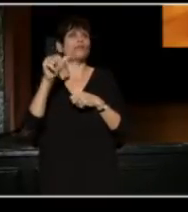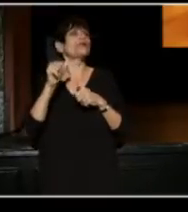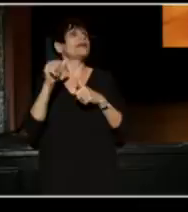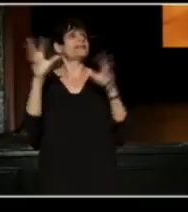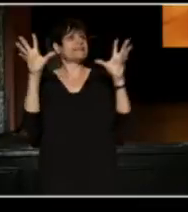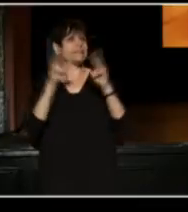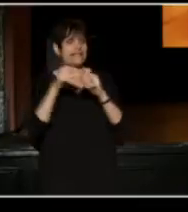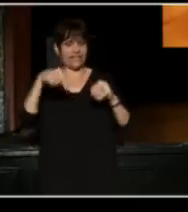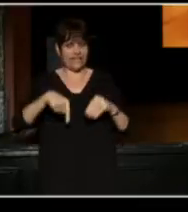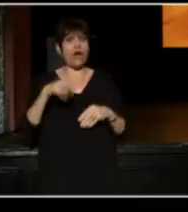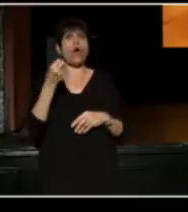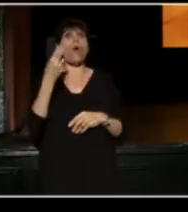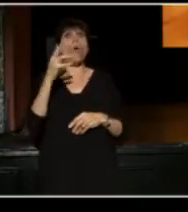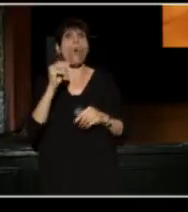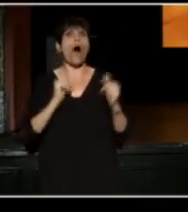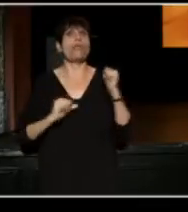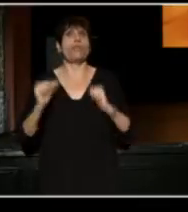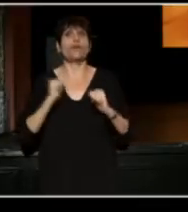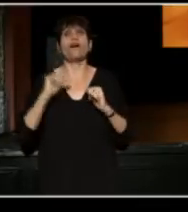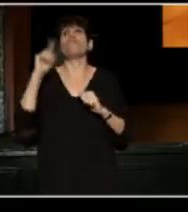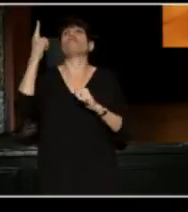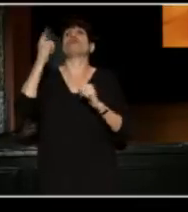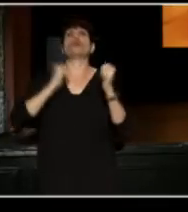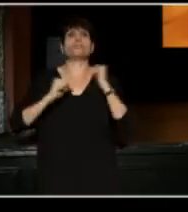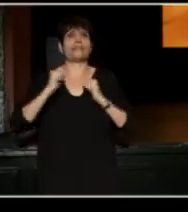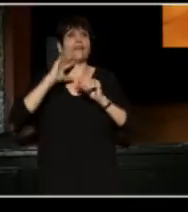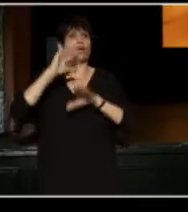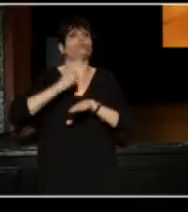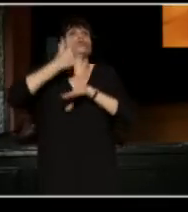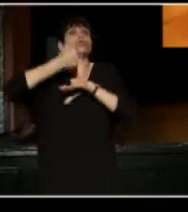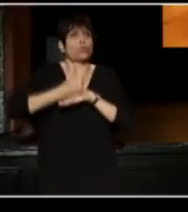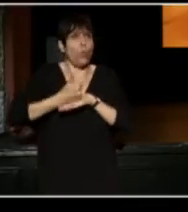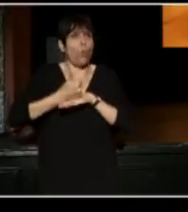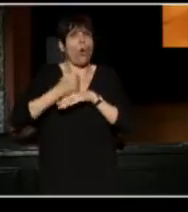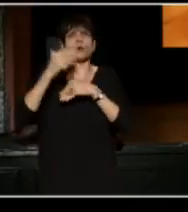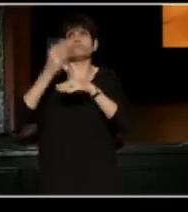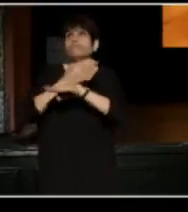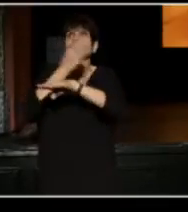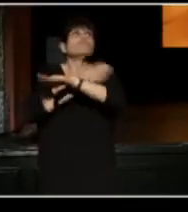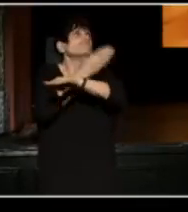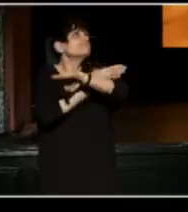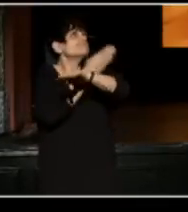Th Ohio Theater was the very first theater restored in the Playhouse Square District in 1982.